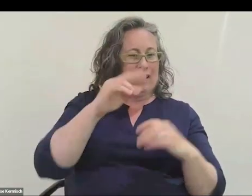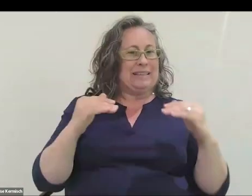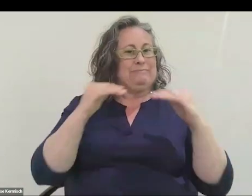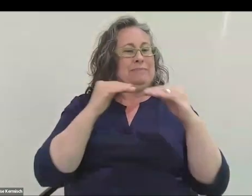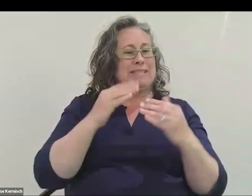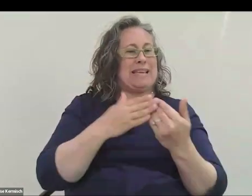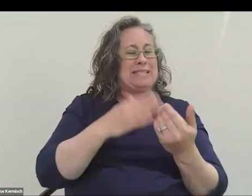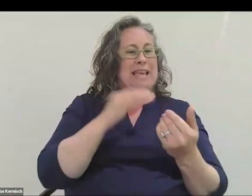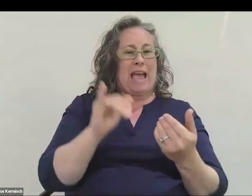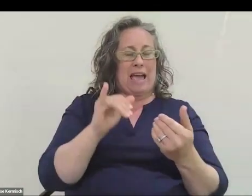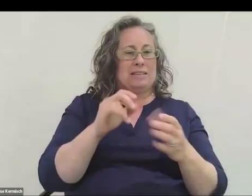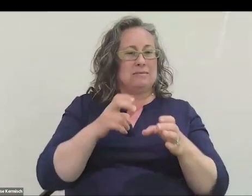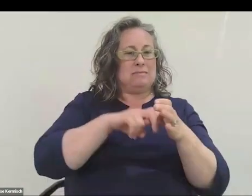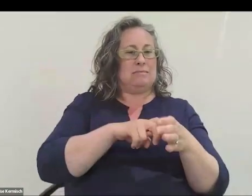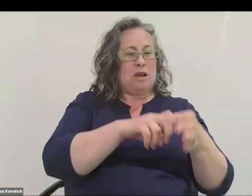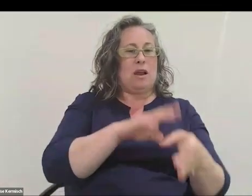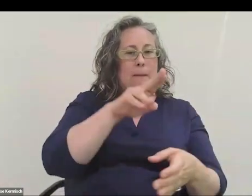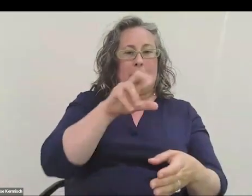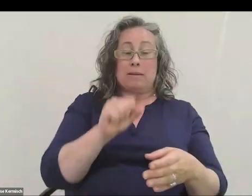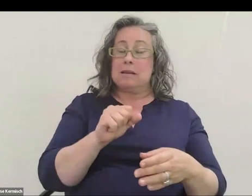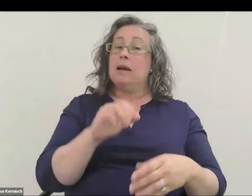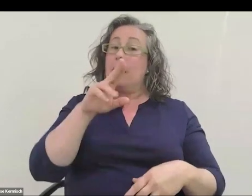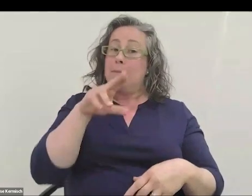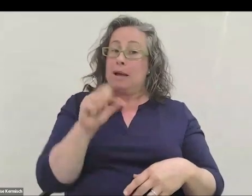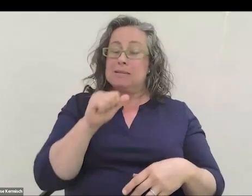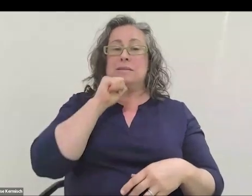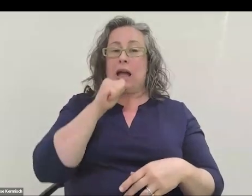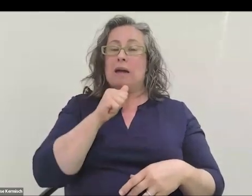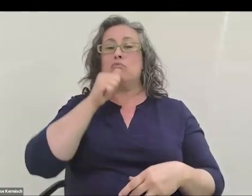A bus is not a private jet. A bus is not a private yacht.